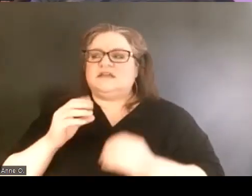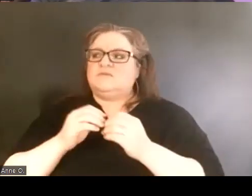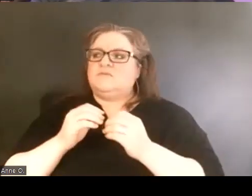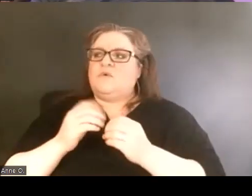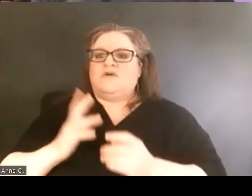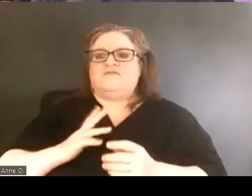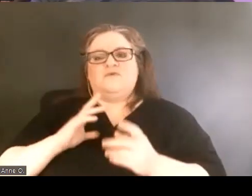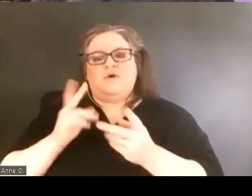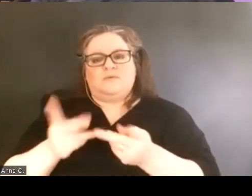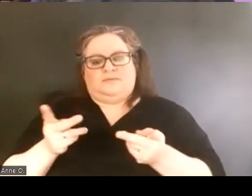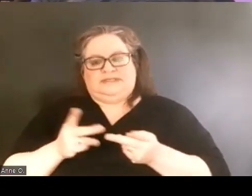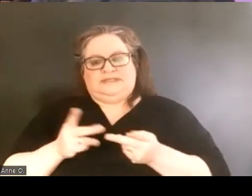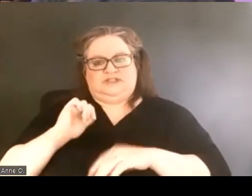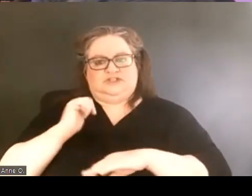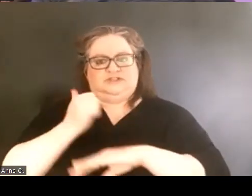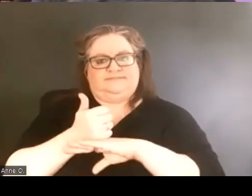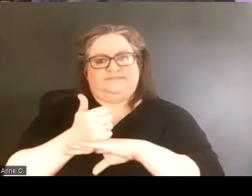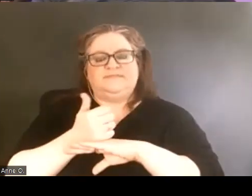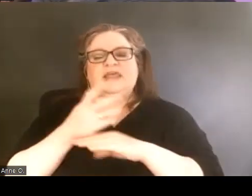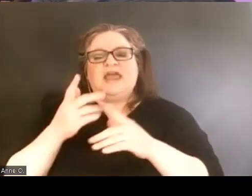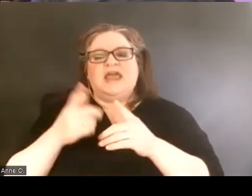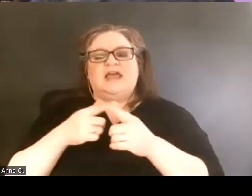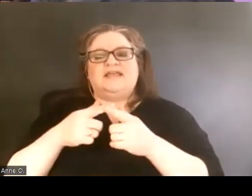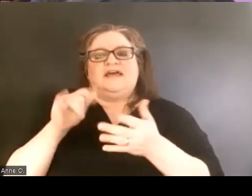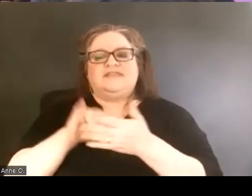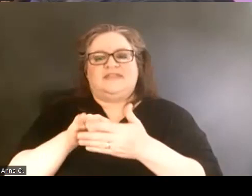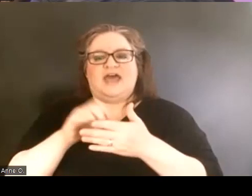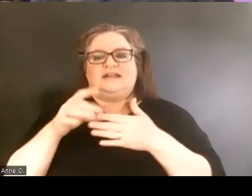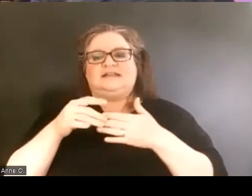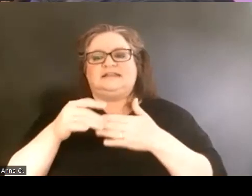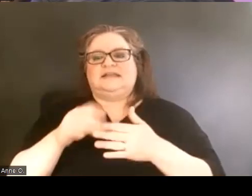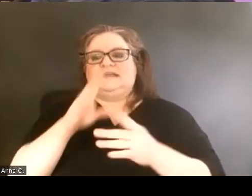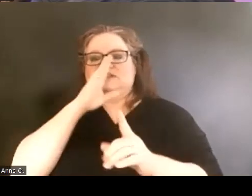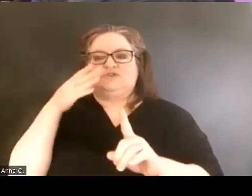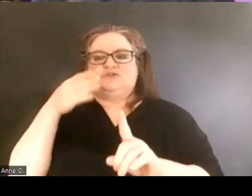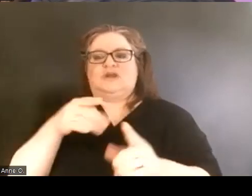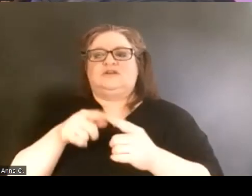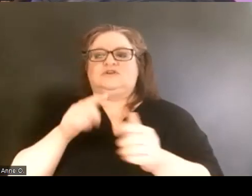And then that leads straight in to the passage of the ADA.